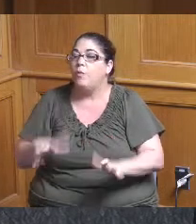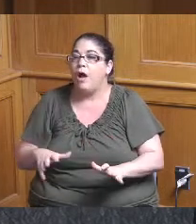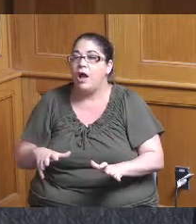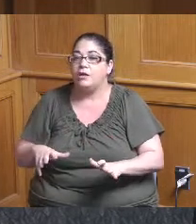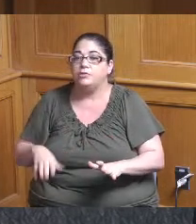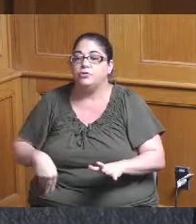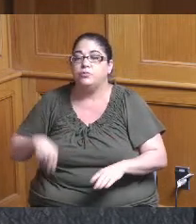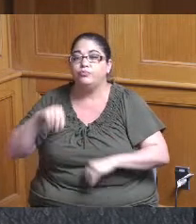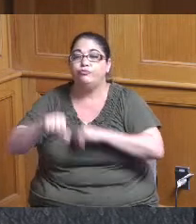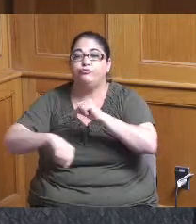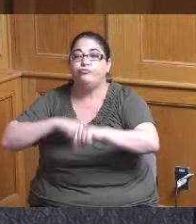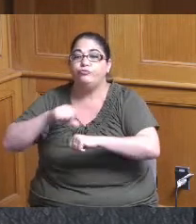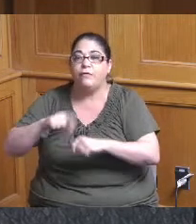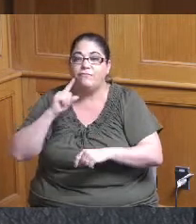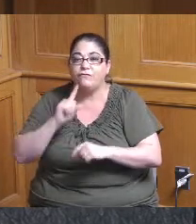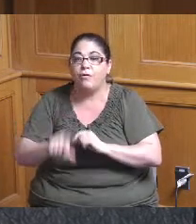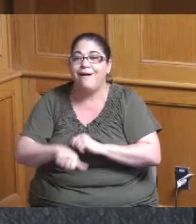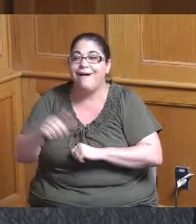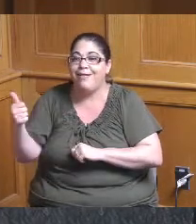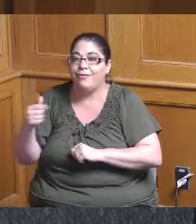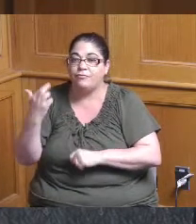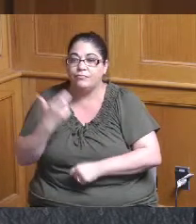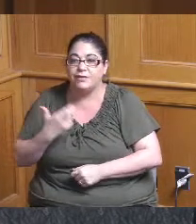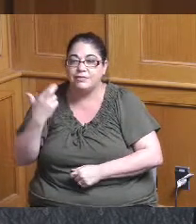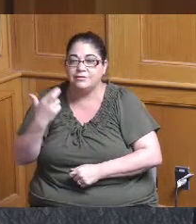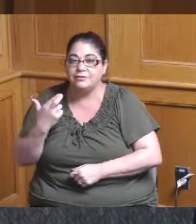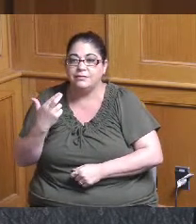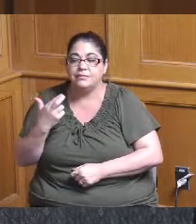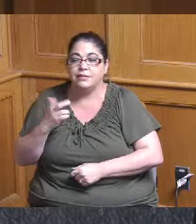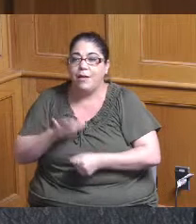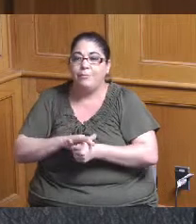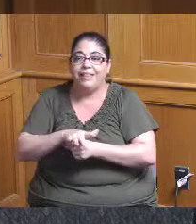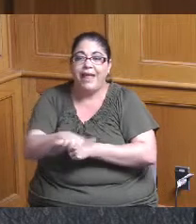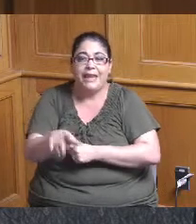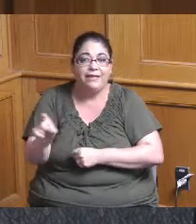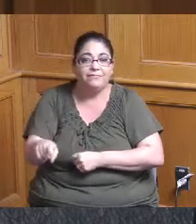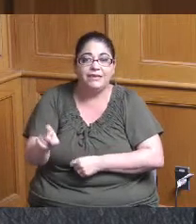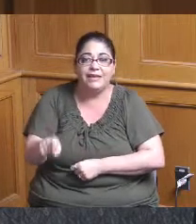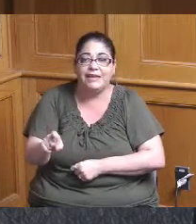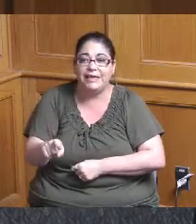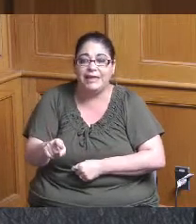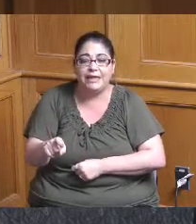outside of what they were planning to be because there's plenty of need when it comes to catalyzing